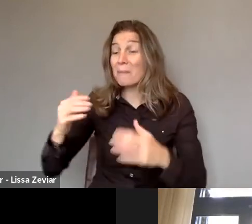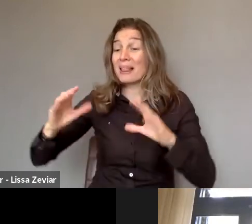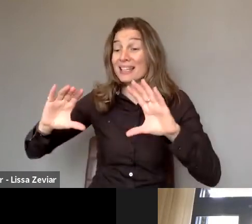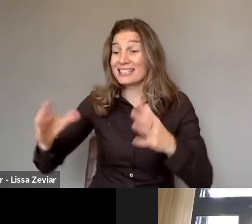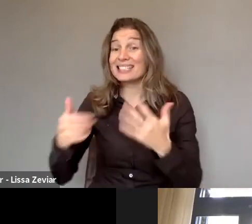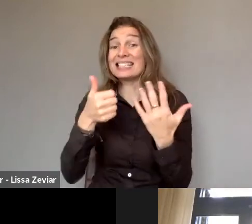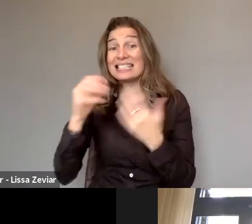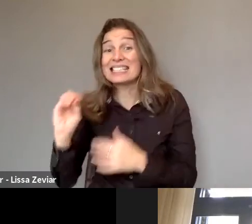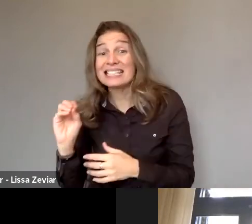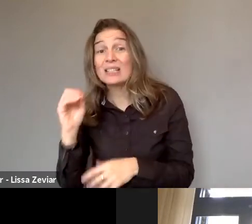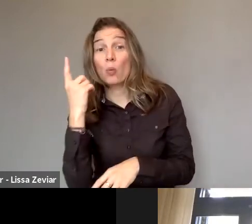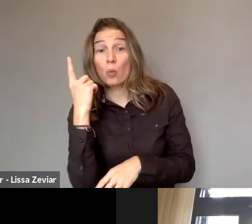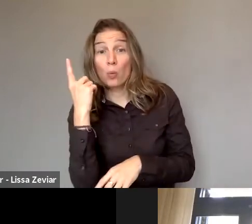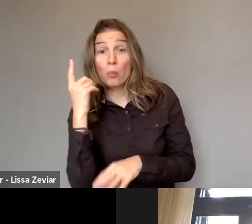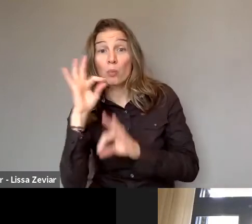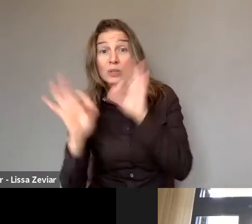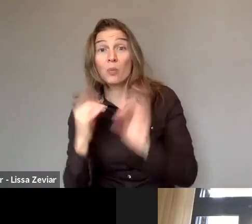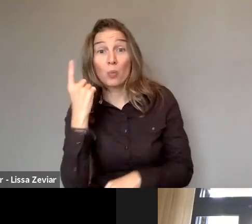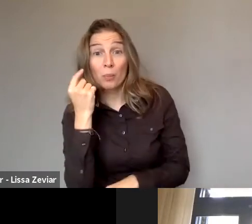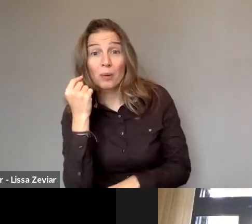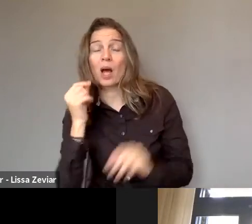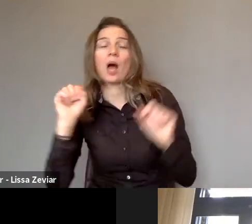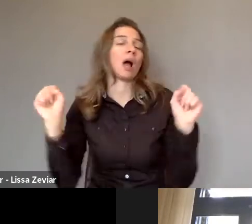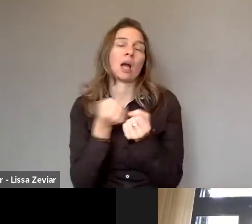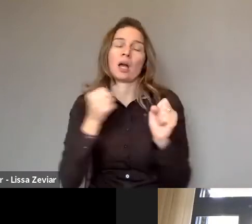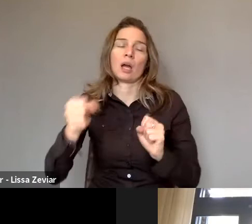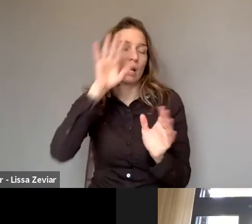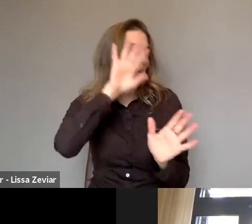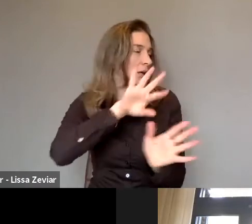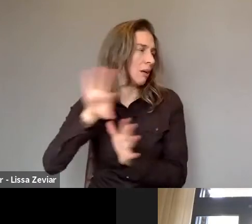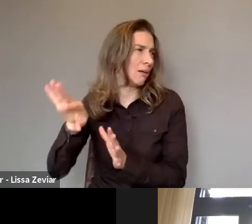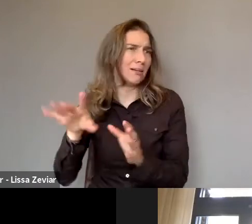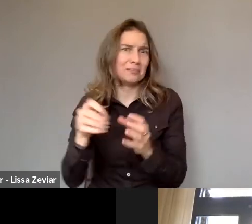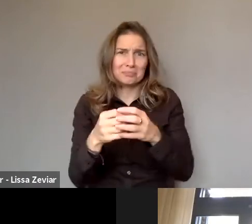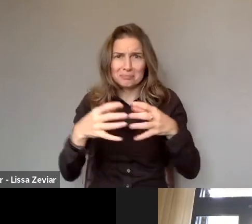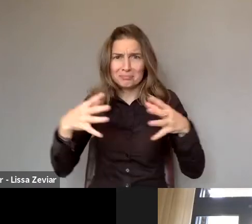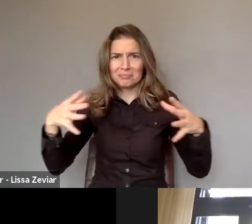we need to take to take that on board in our policy responses.